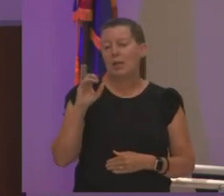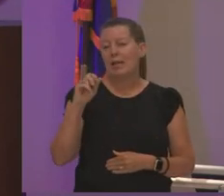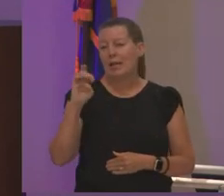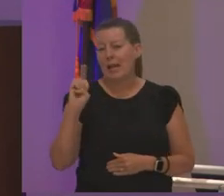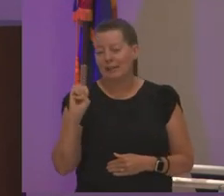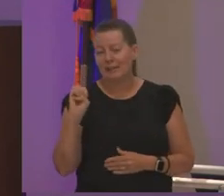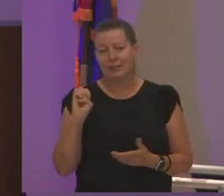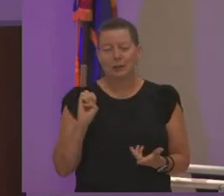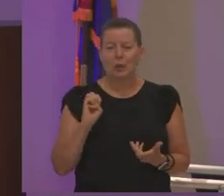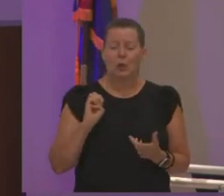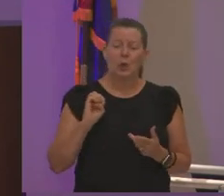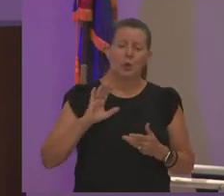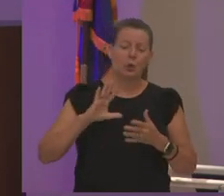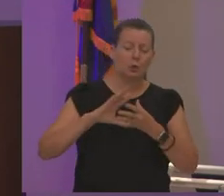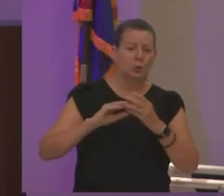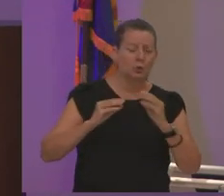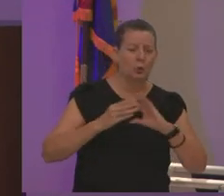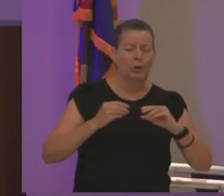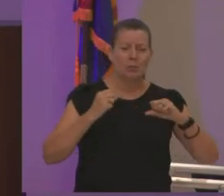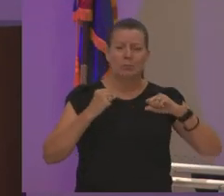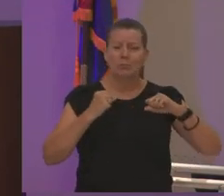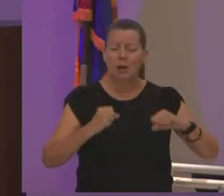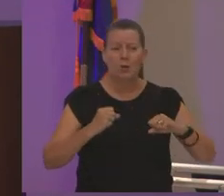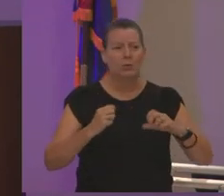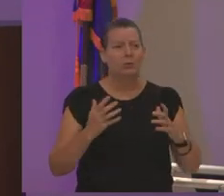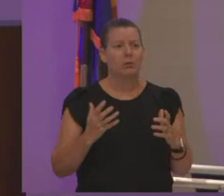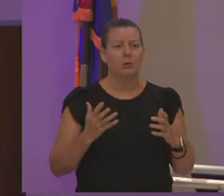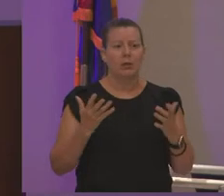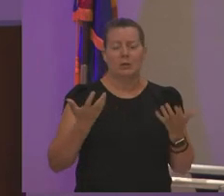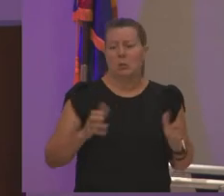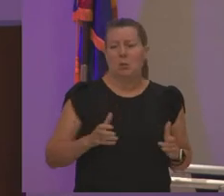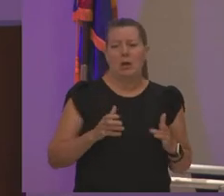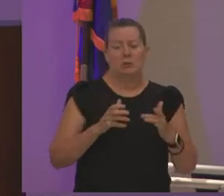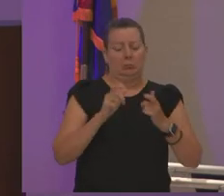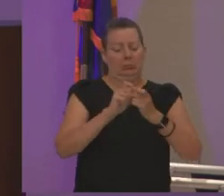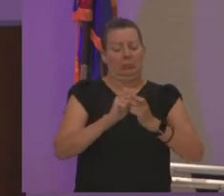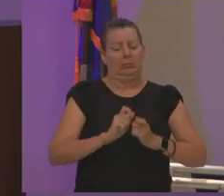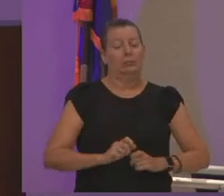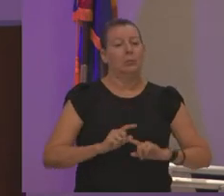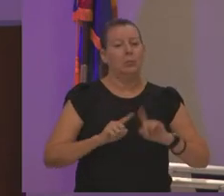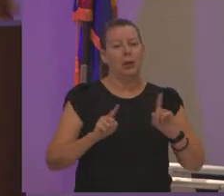so powerful i don't want to go into all the details uh but what i said to her was after